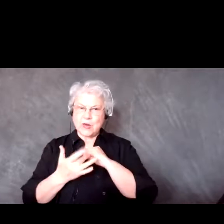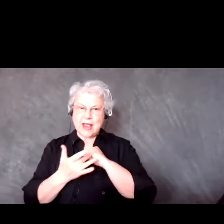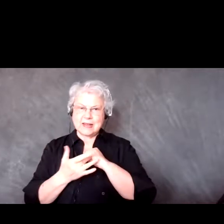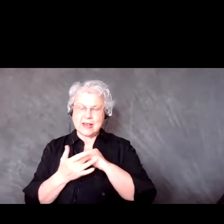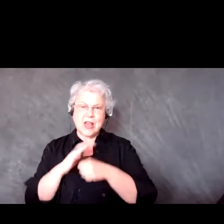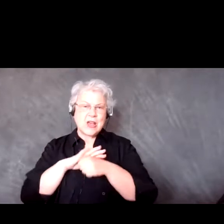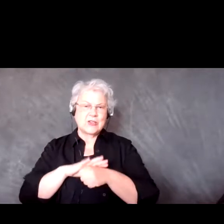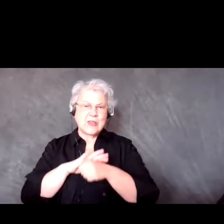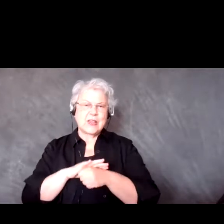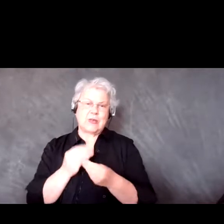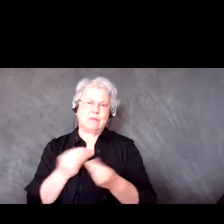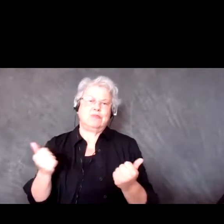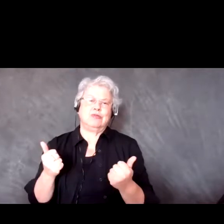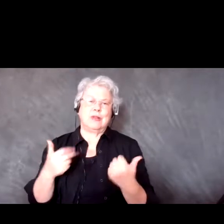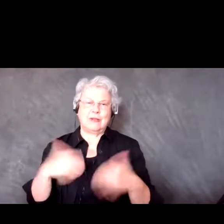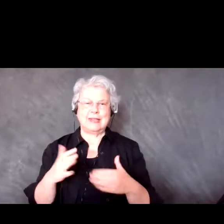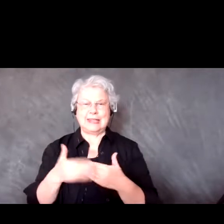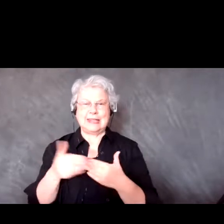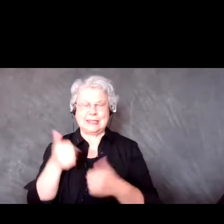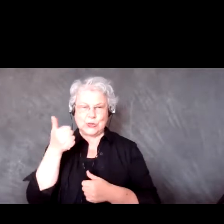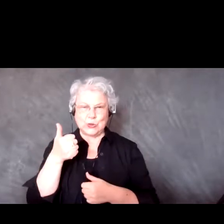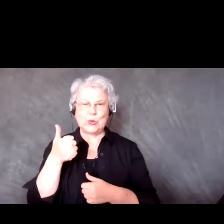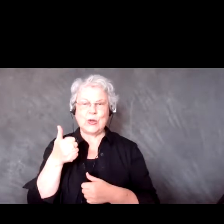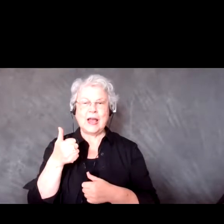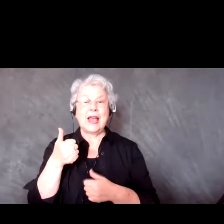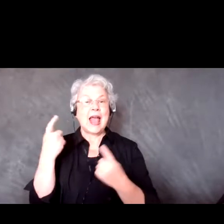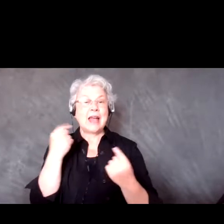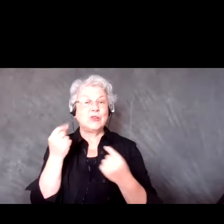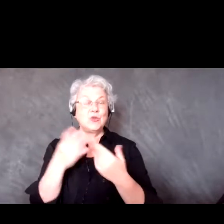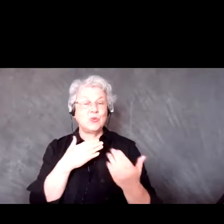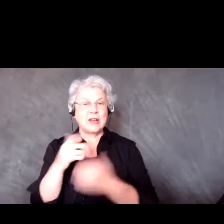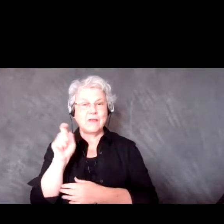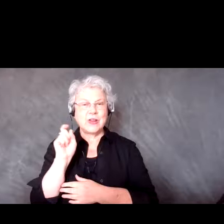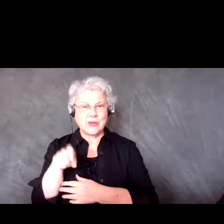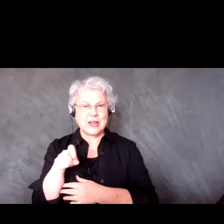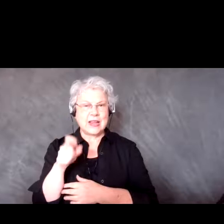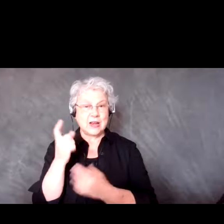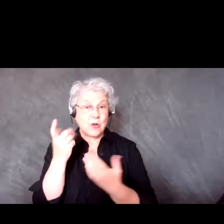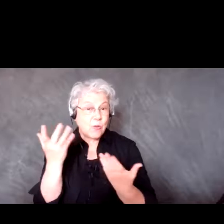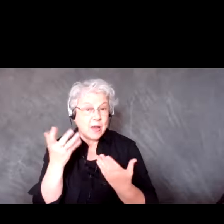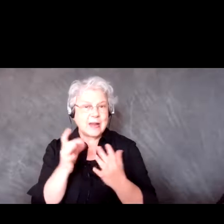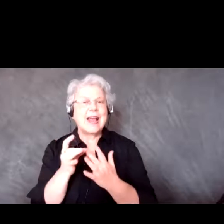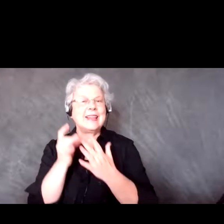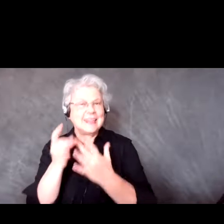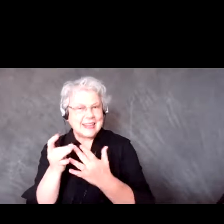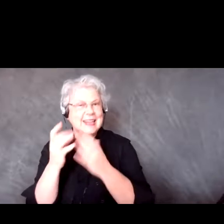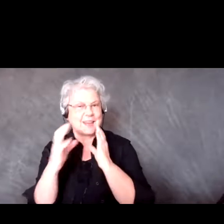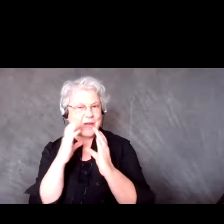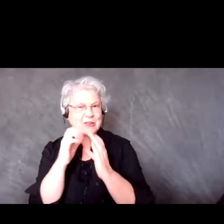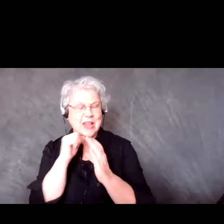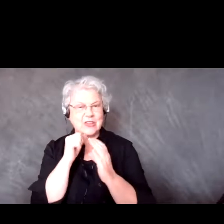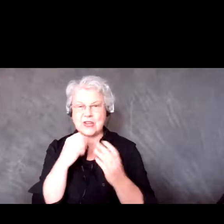shoulders and allows you to do what you need to do which is leading a conversation and a topic.